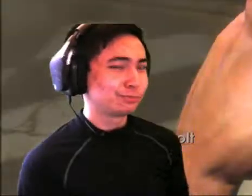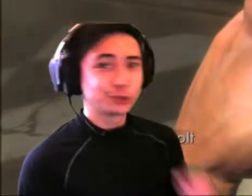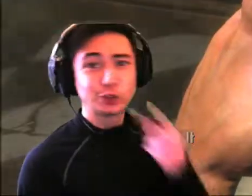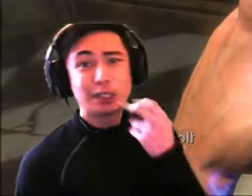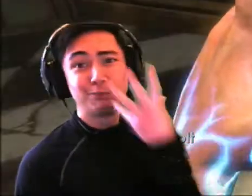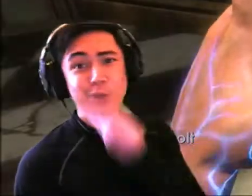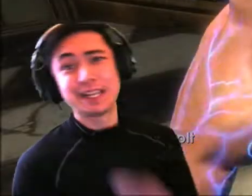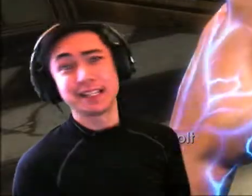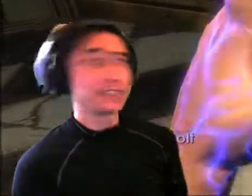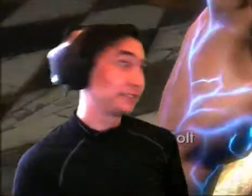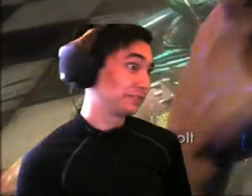She's pretty